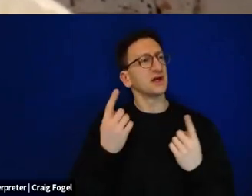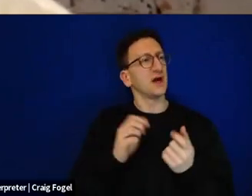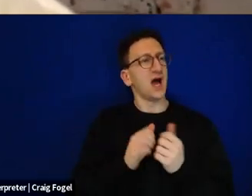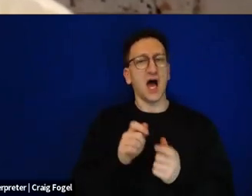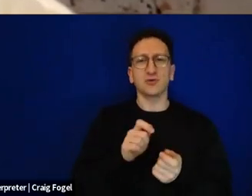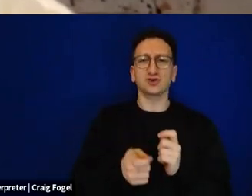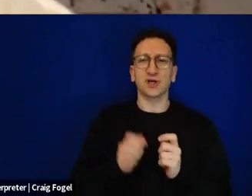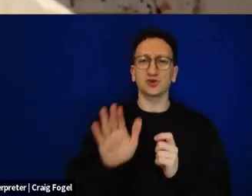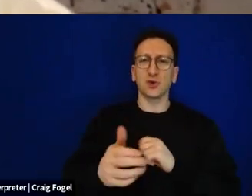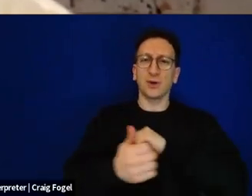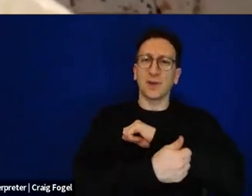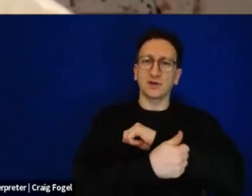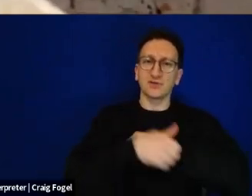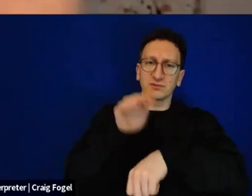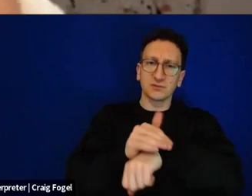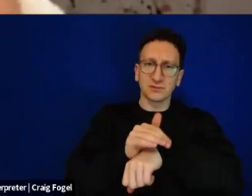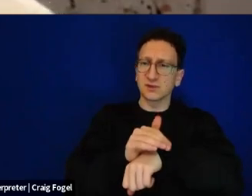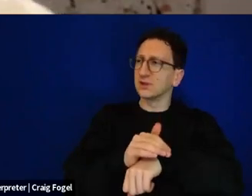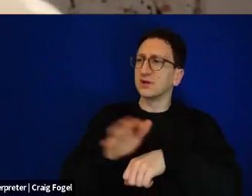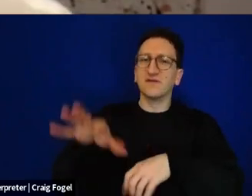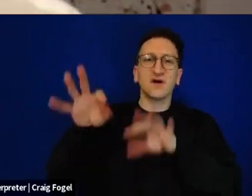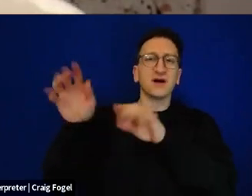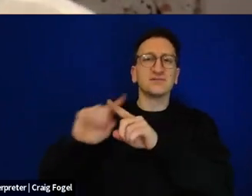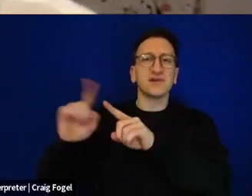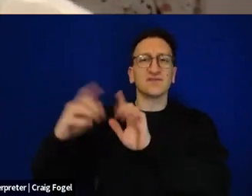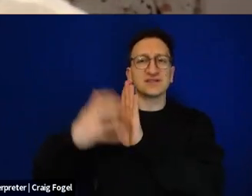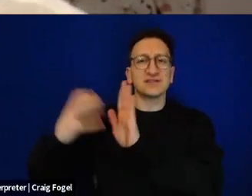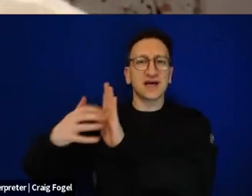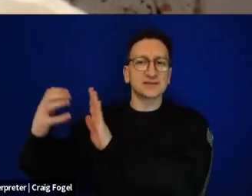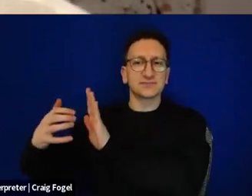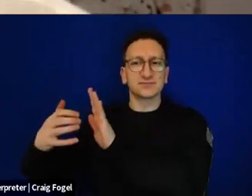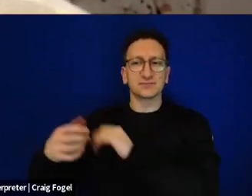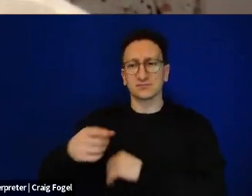this time that you can bring to your table. I shared in the text a copy of the PDF.